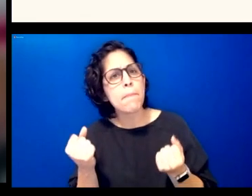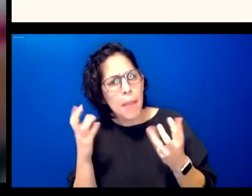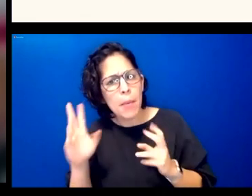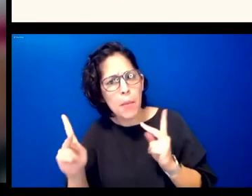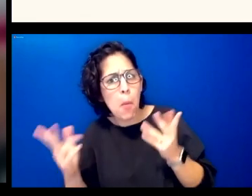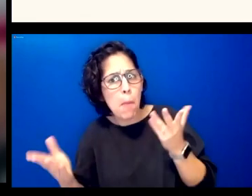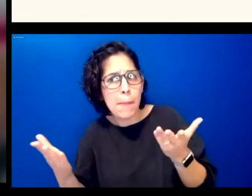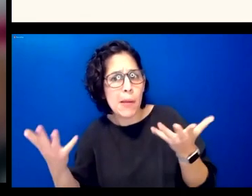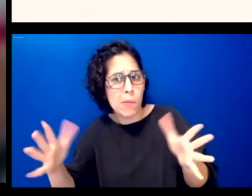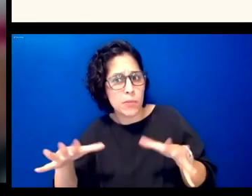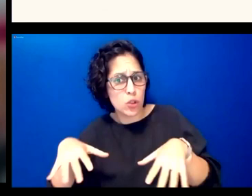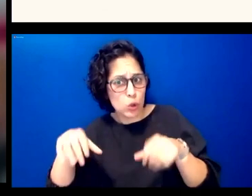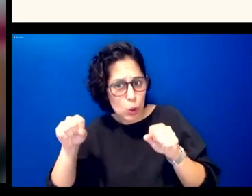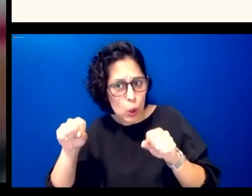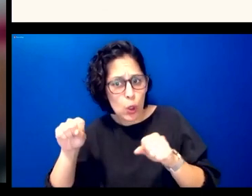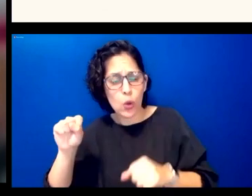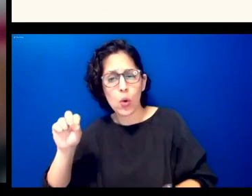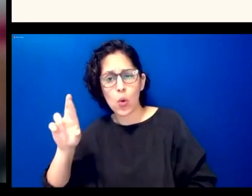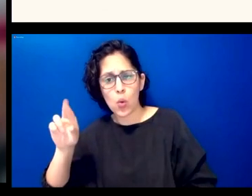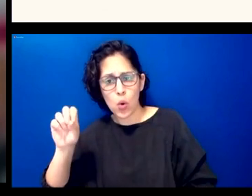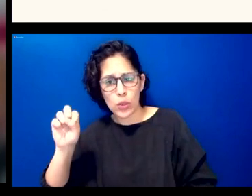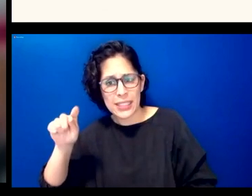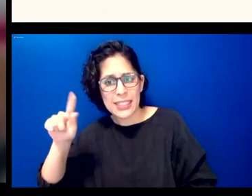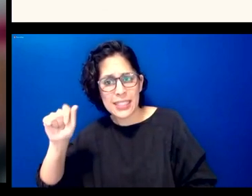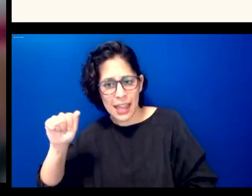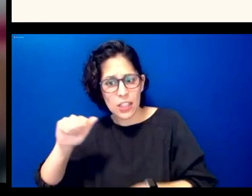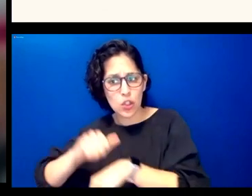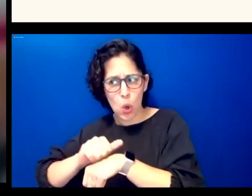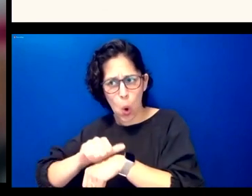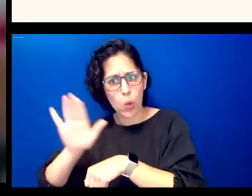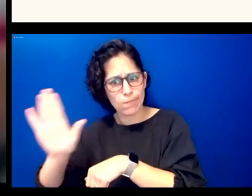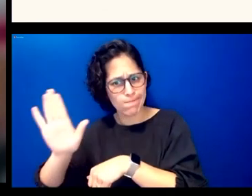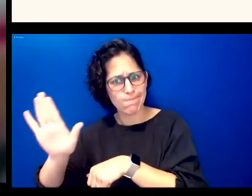um because the chickasaw product looks really different from most of their other products